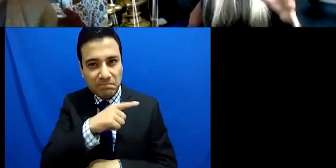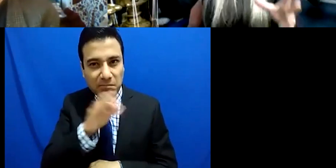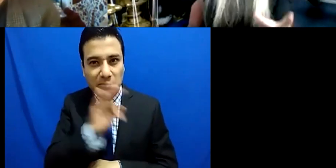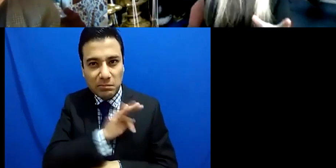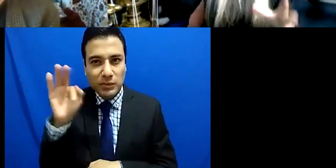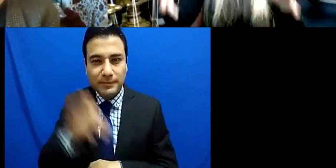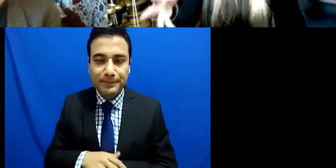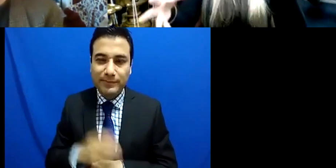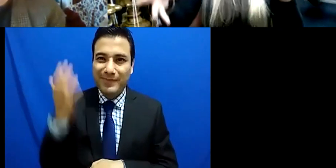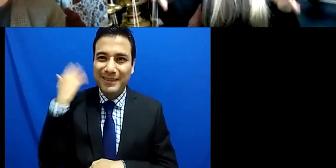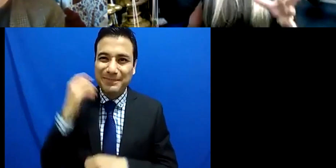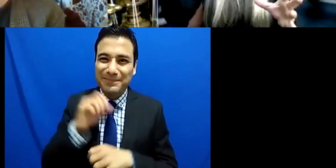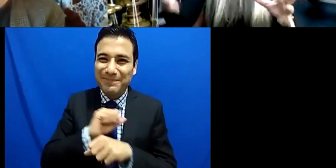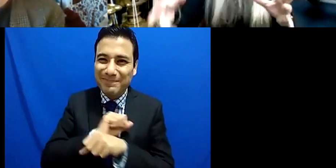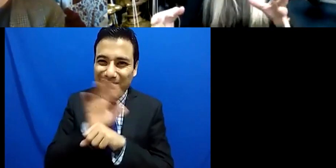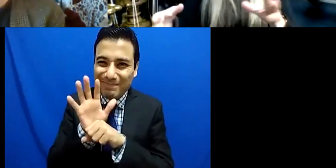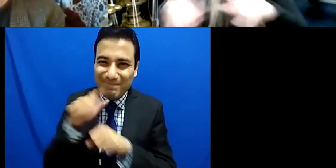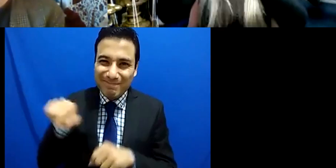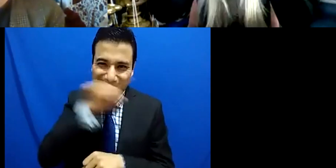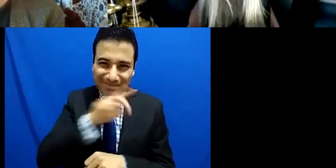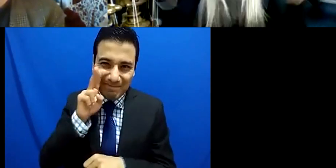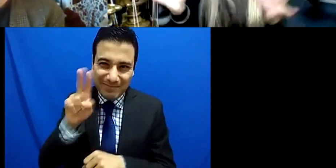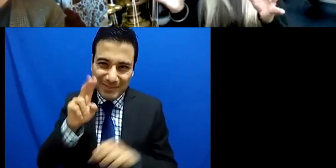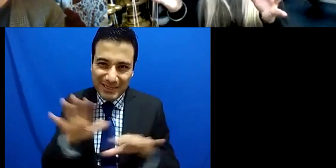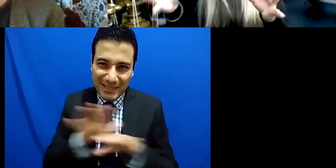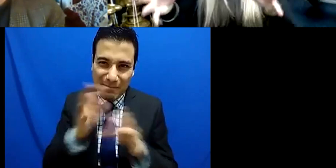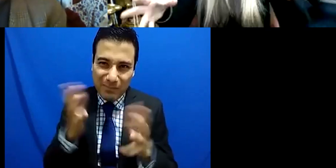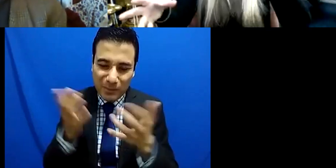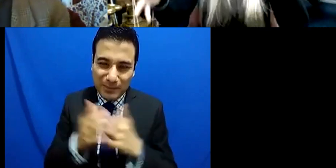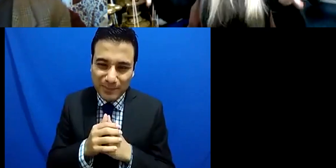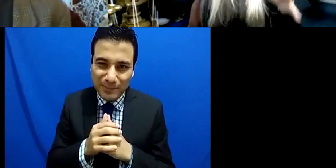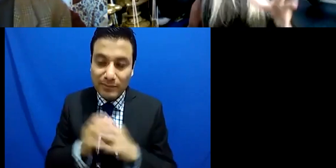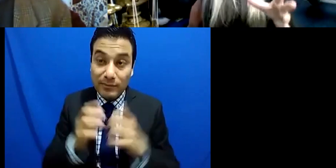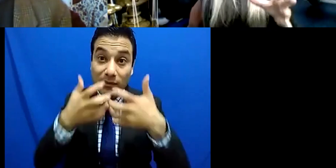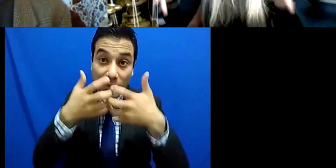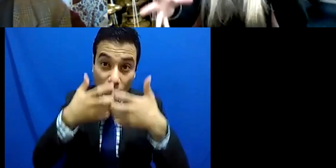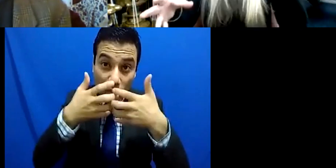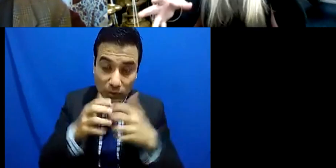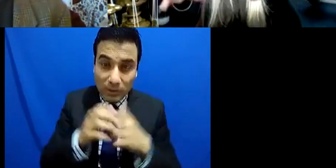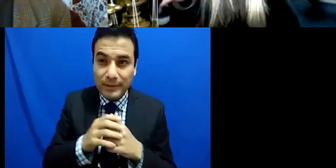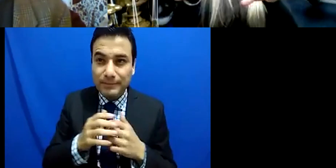shift in in not just in my industry but globally in so many different industries it's almost like a